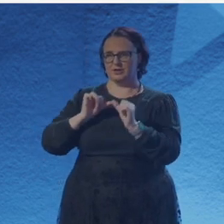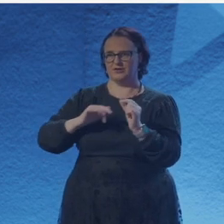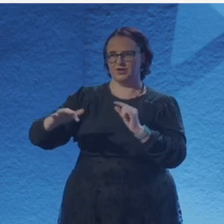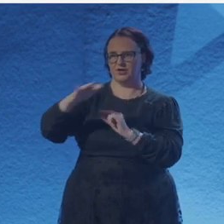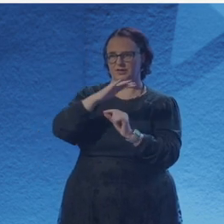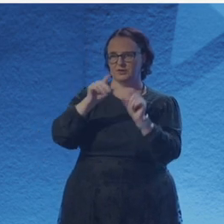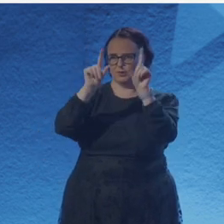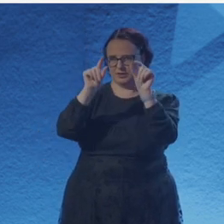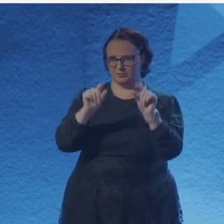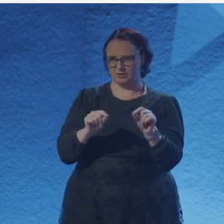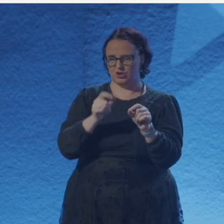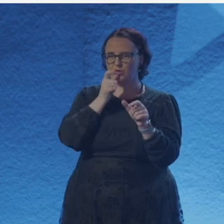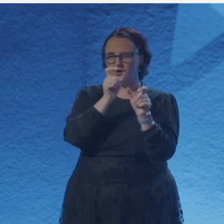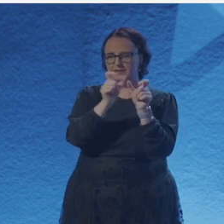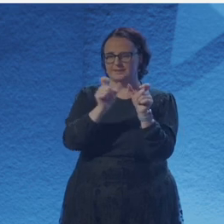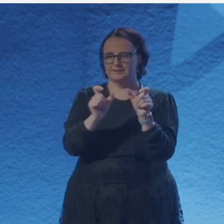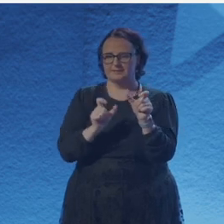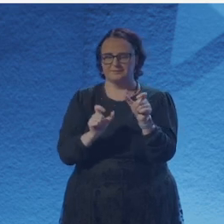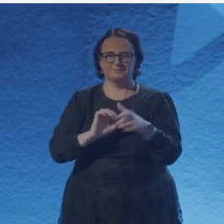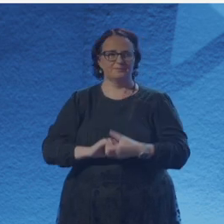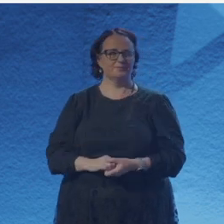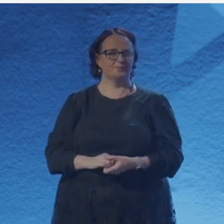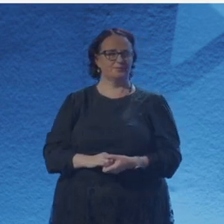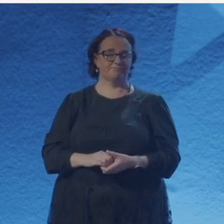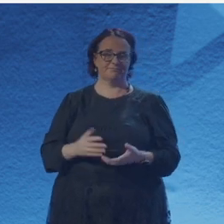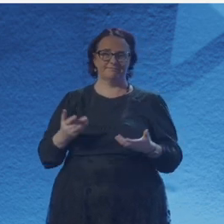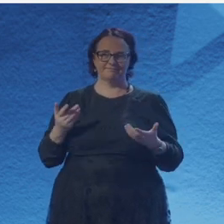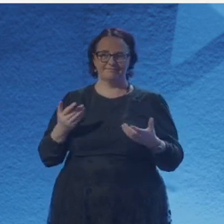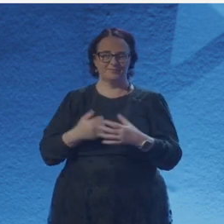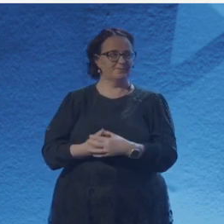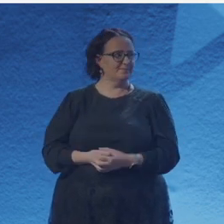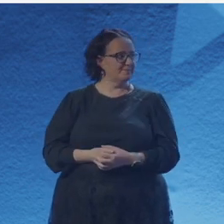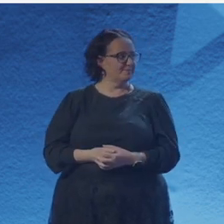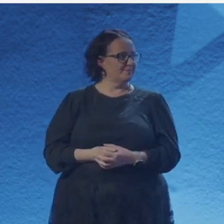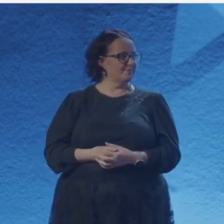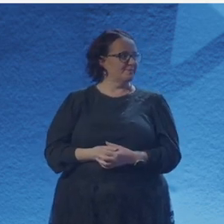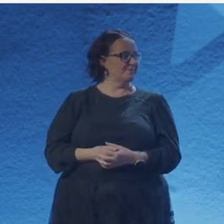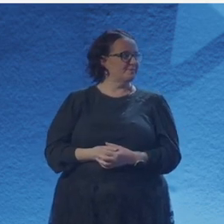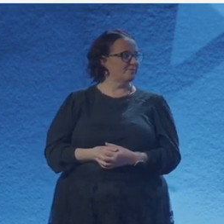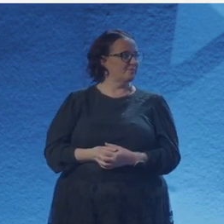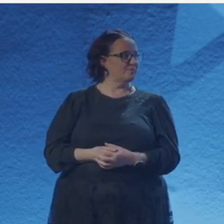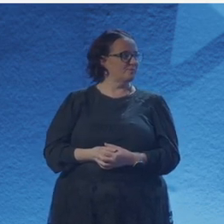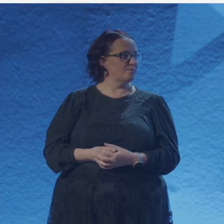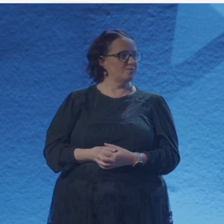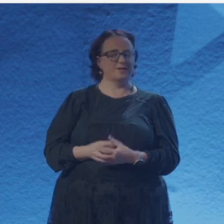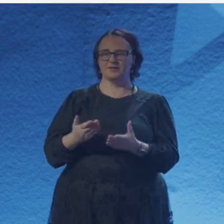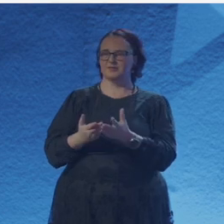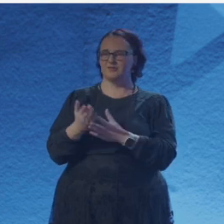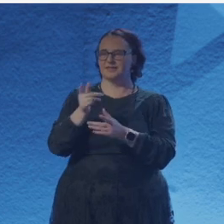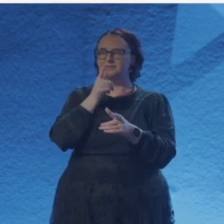And in this sequence of single line poems, ten old proverbs are modified as truisms